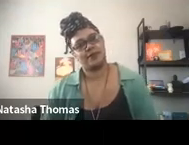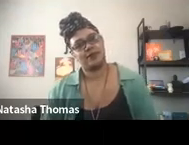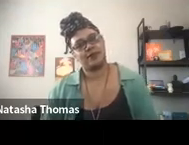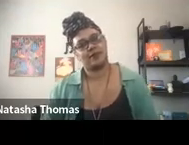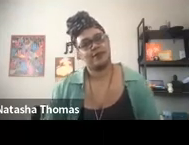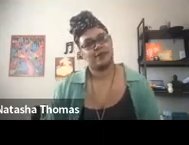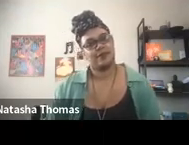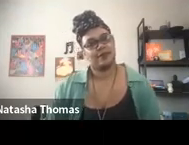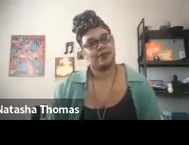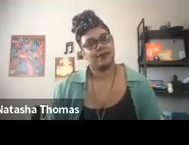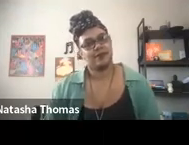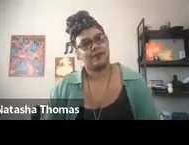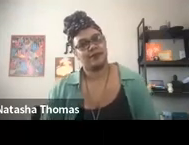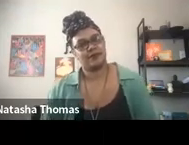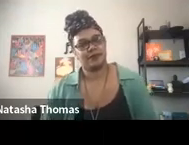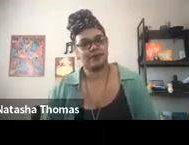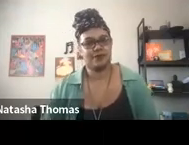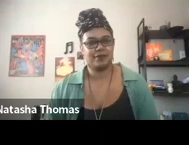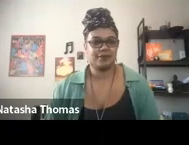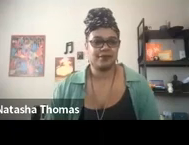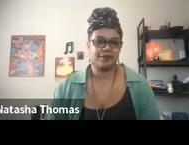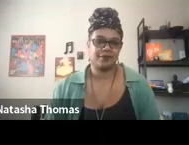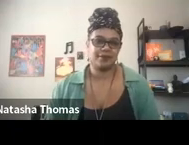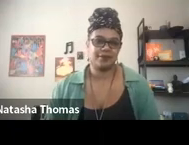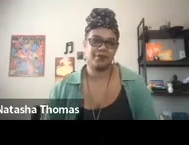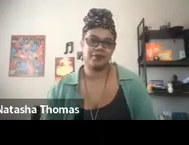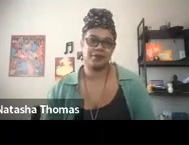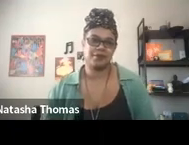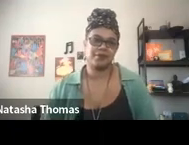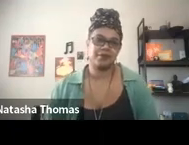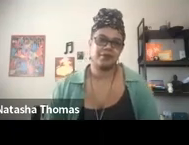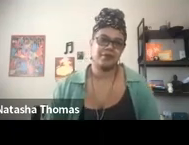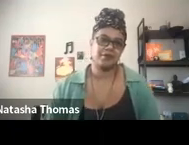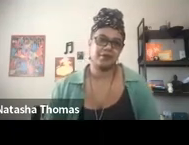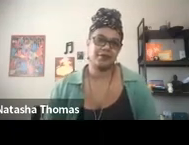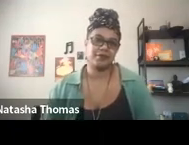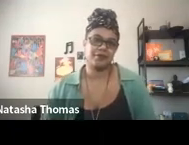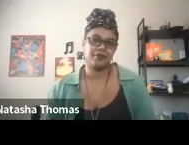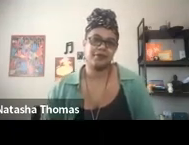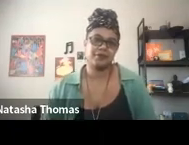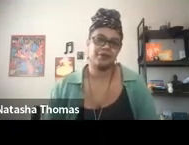Oh, my many fathers.